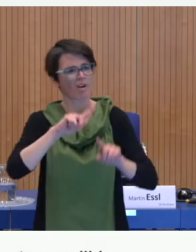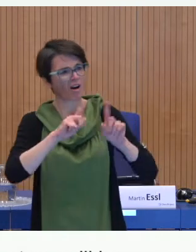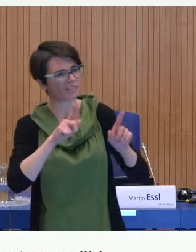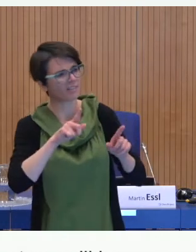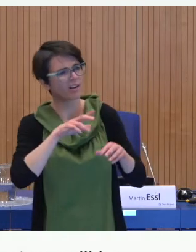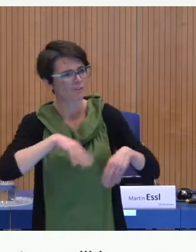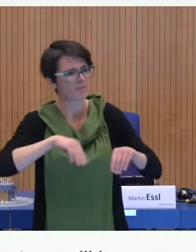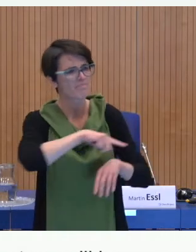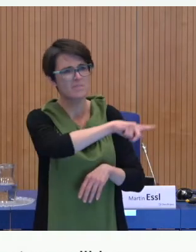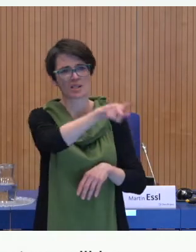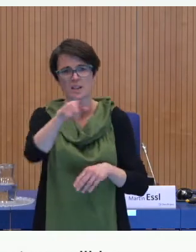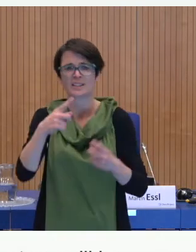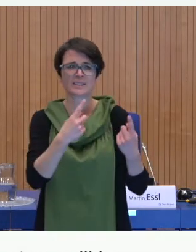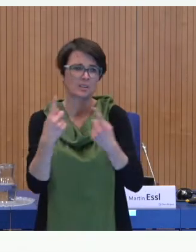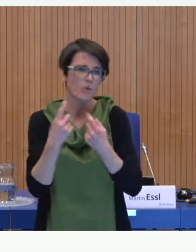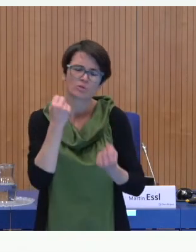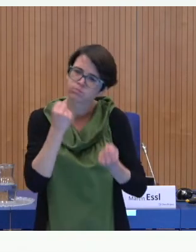lack of communication in these families.